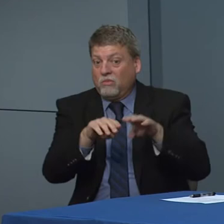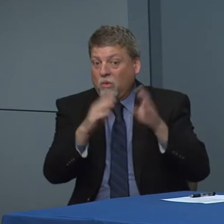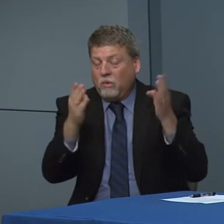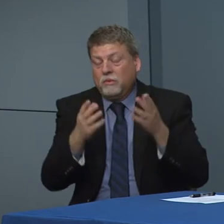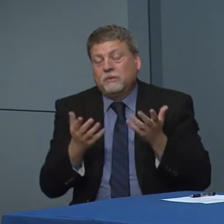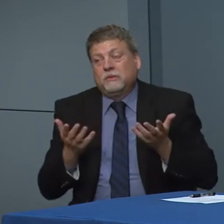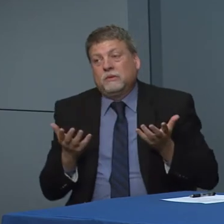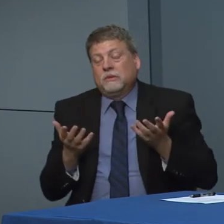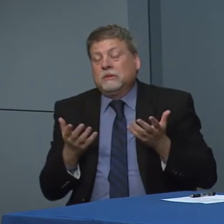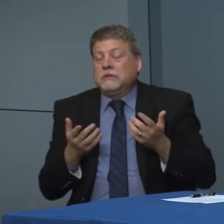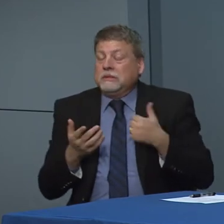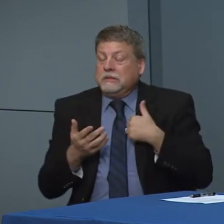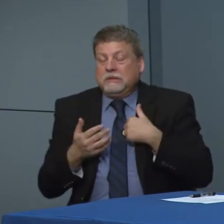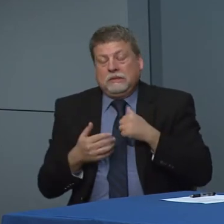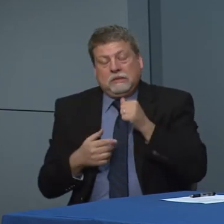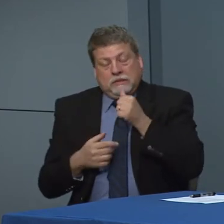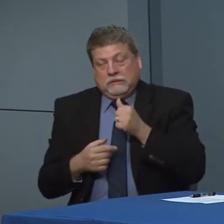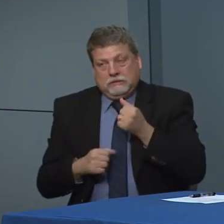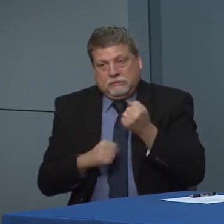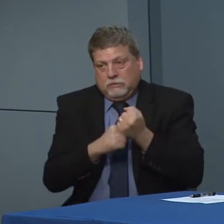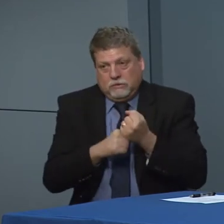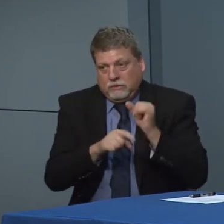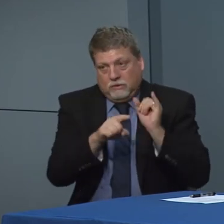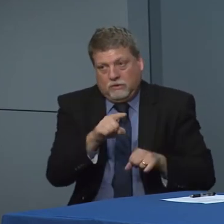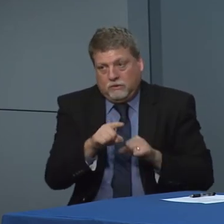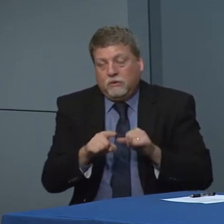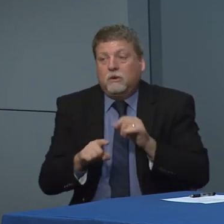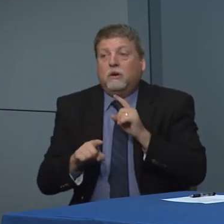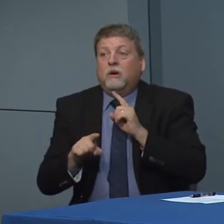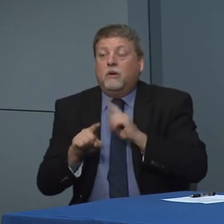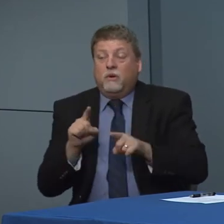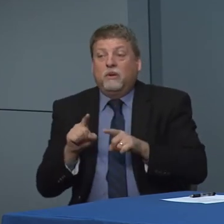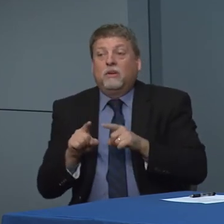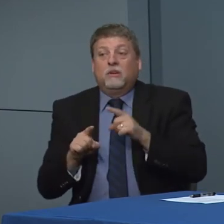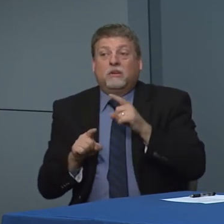see folks. Complying with those that he would consider using other